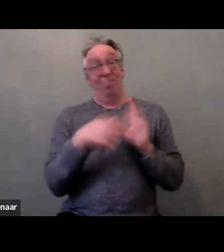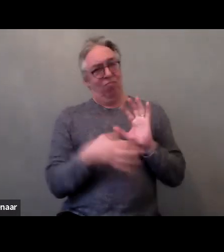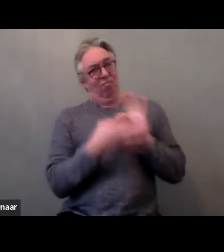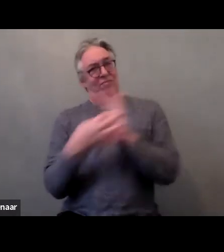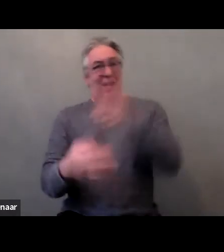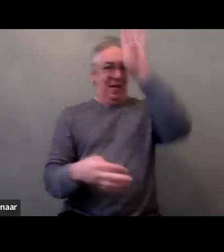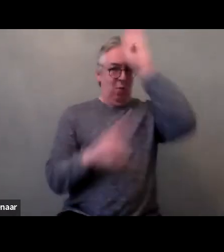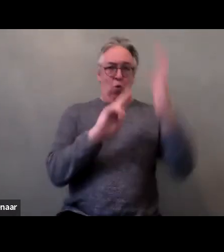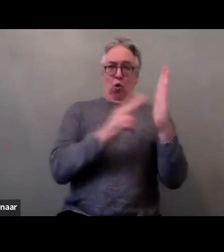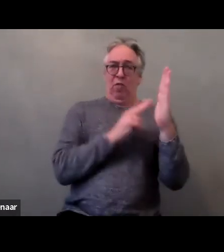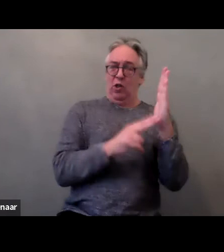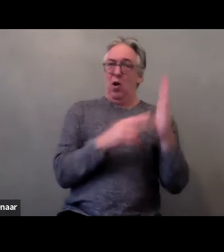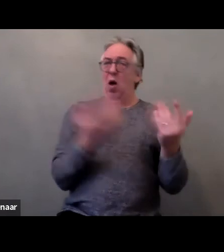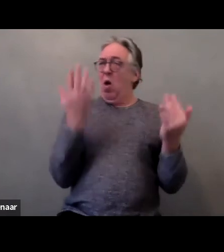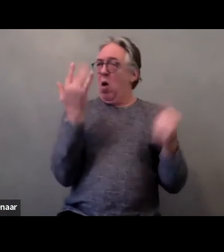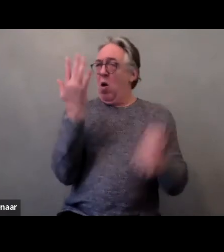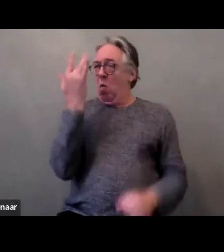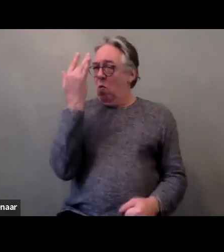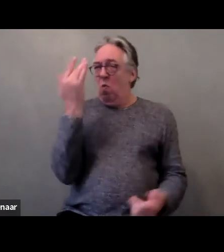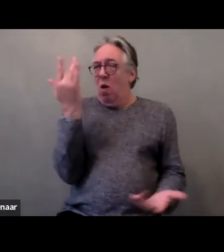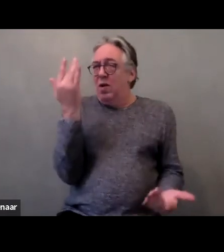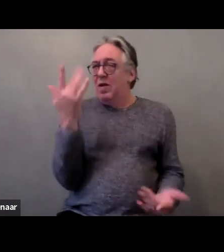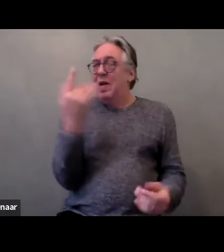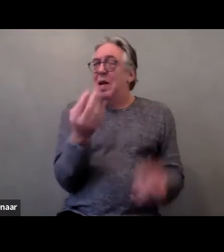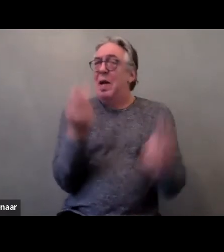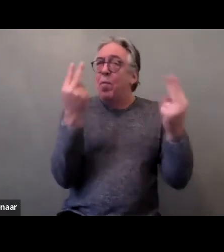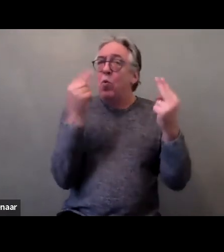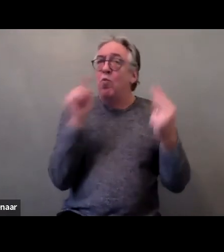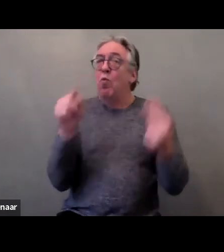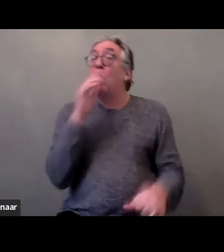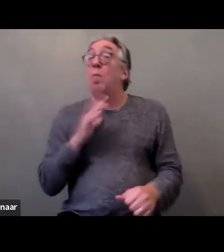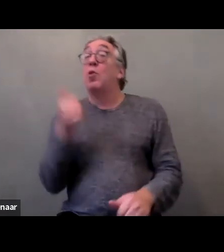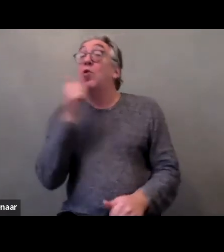As you all know, really, truly a comprehensive tool